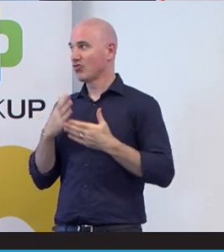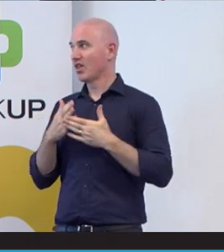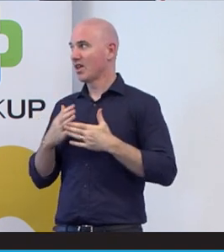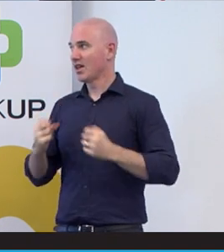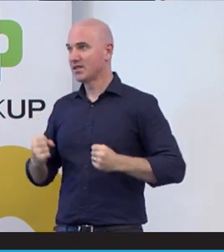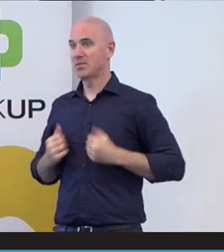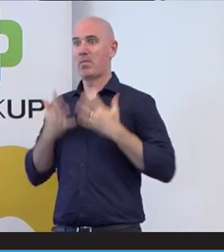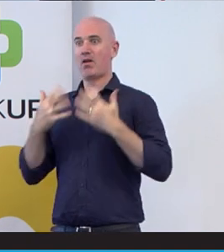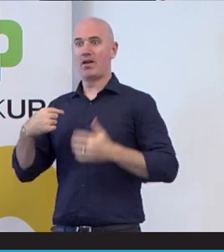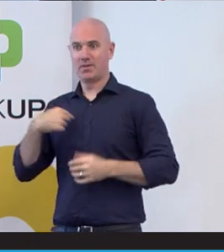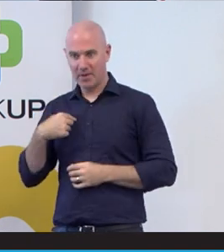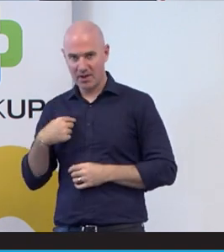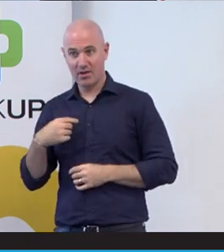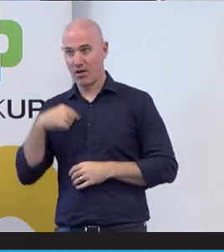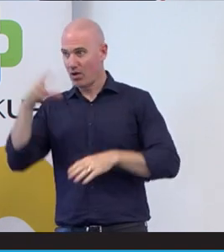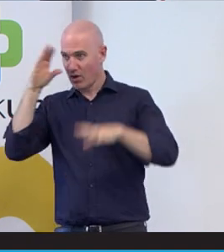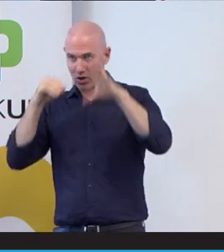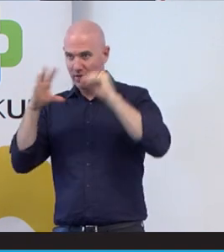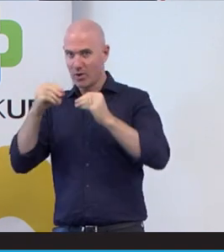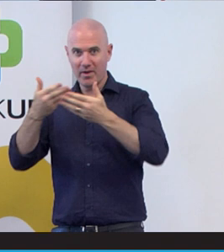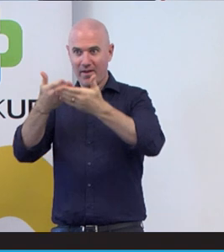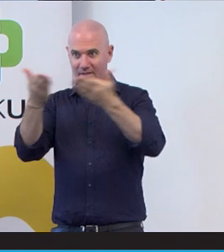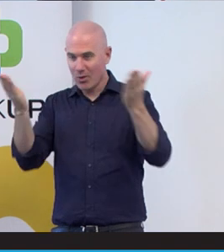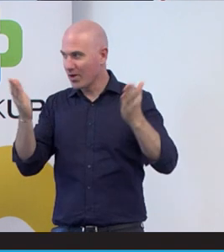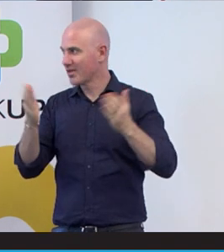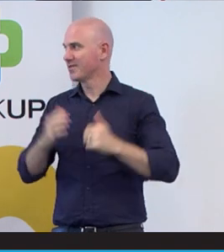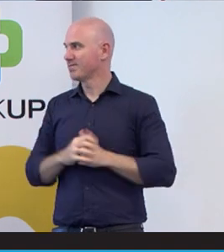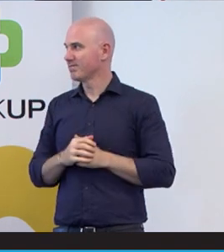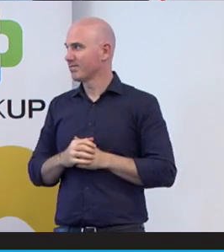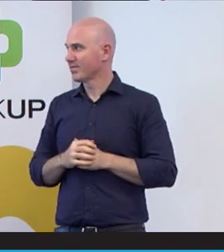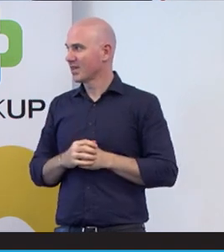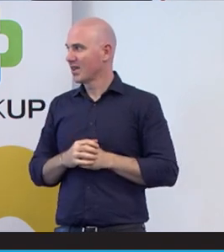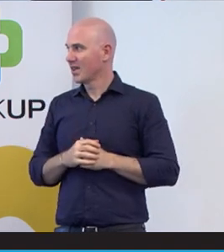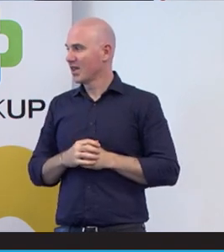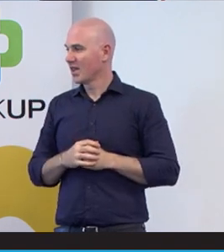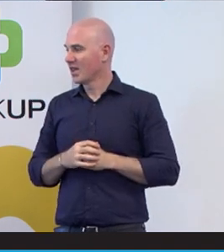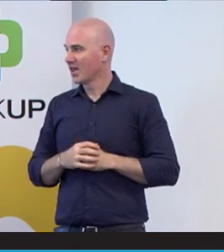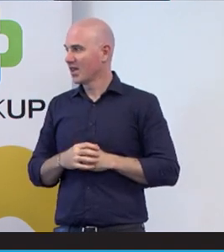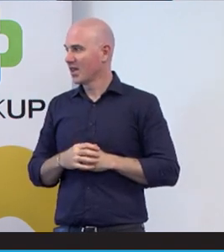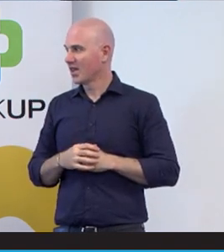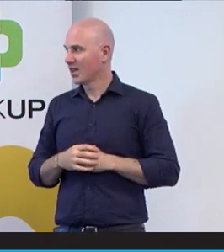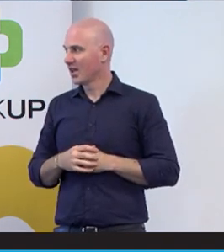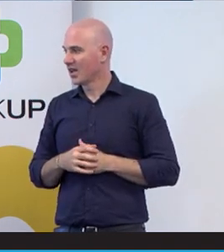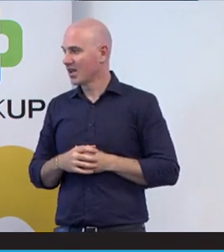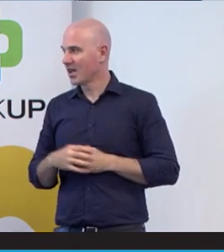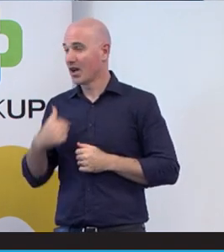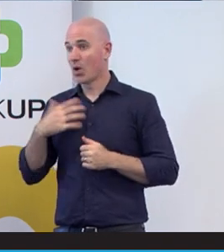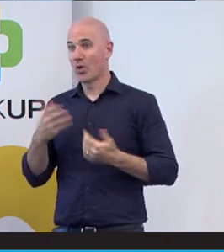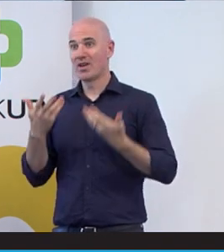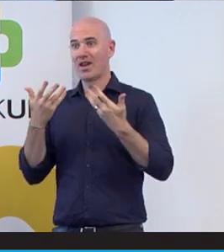I learned from everybody and learned from everyone and I would like to leave this quote that I want